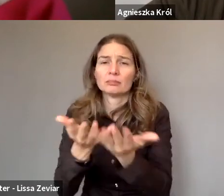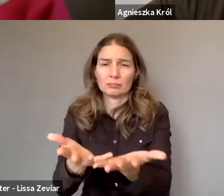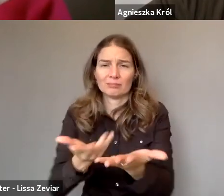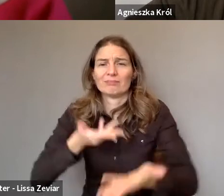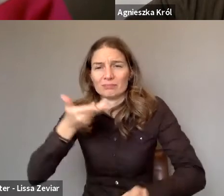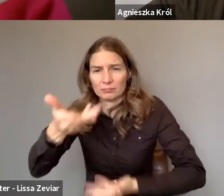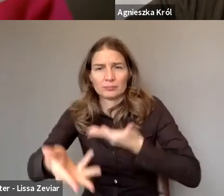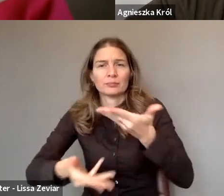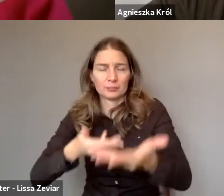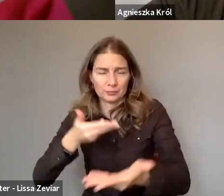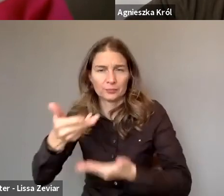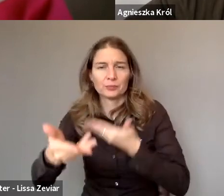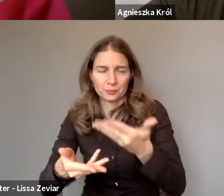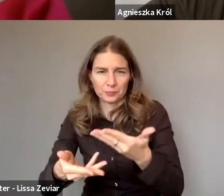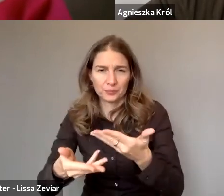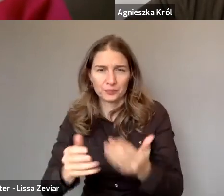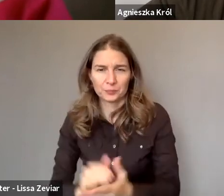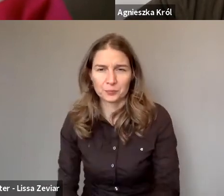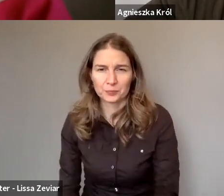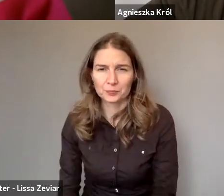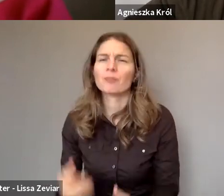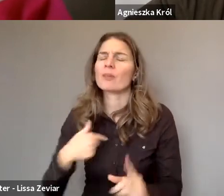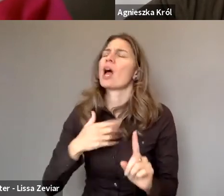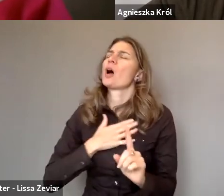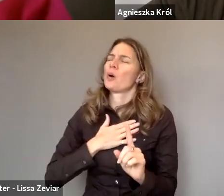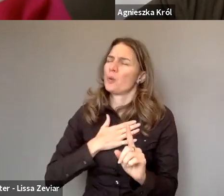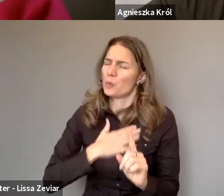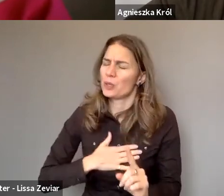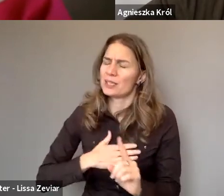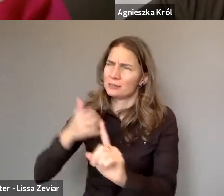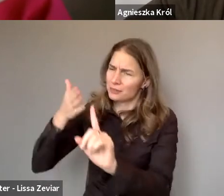Finally, I'd like to stress that we must remember